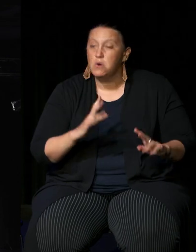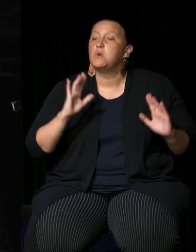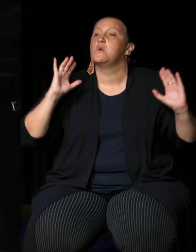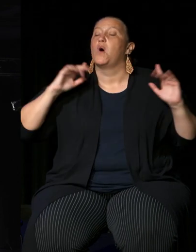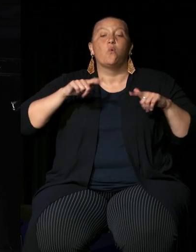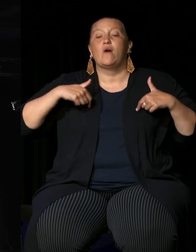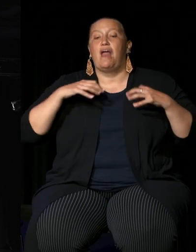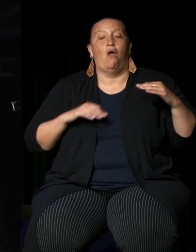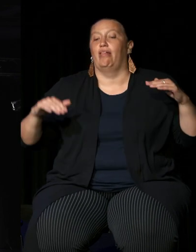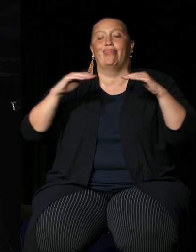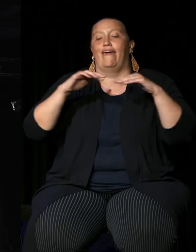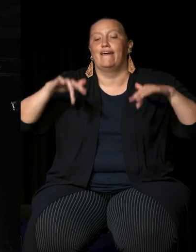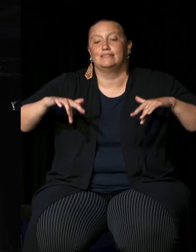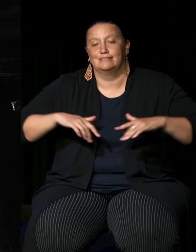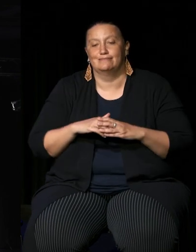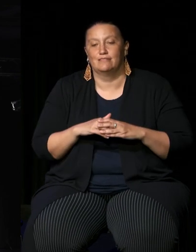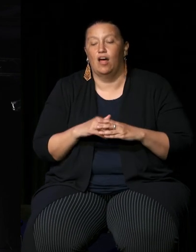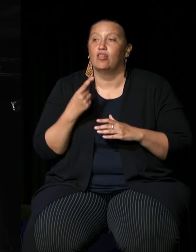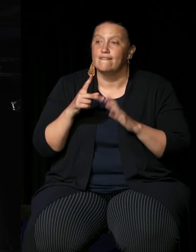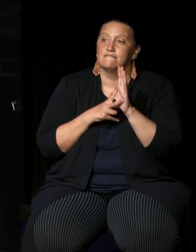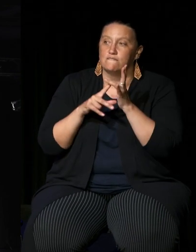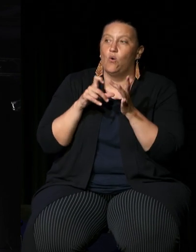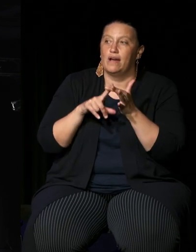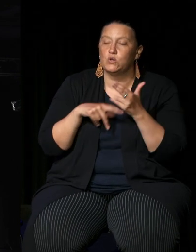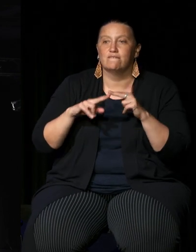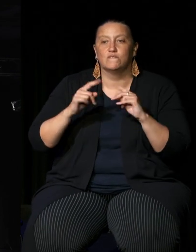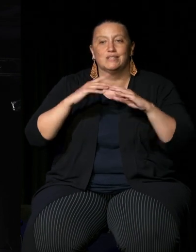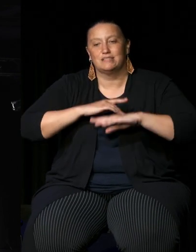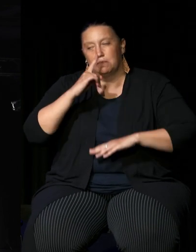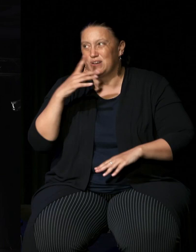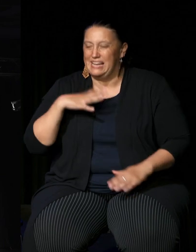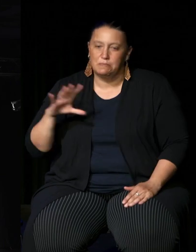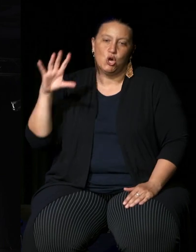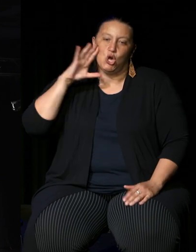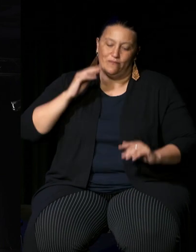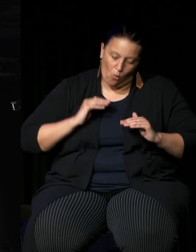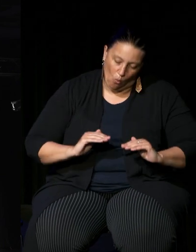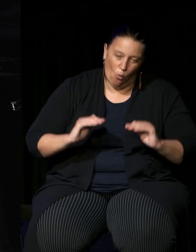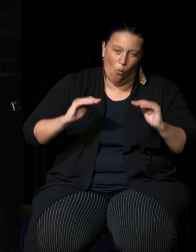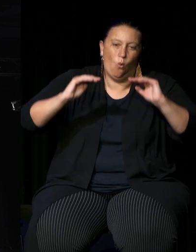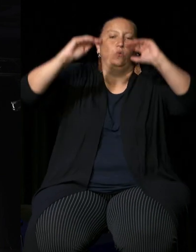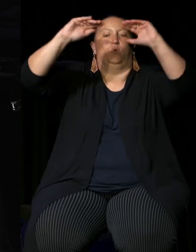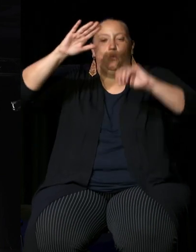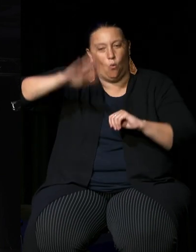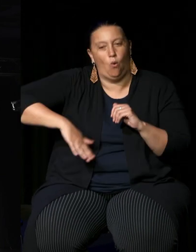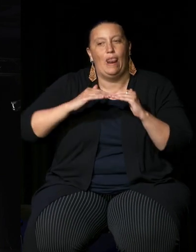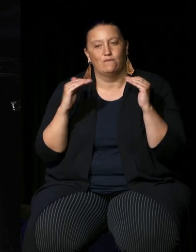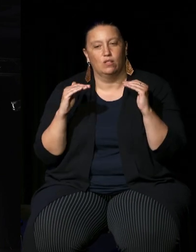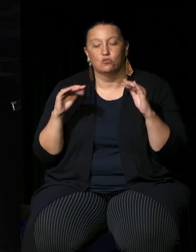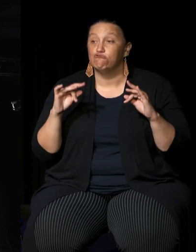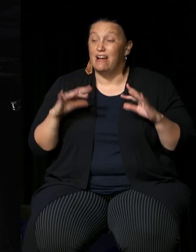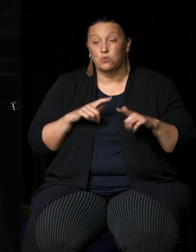Nations people needs to be heard at all levels and as Australians we need to stop and we need